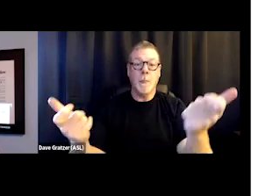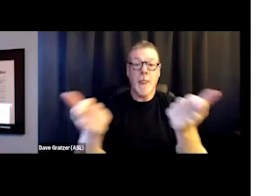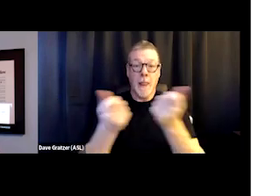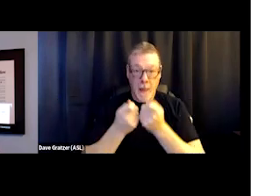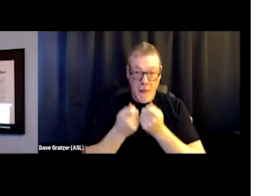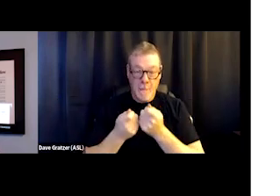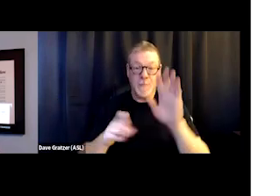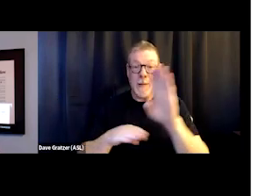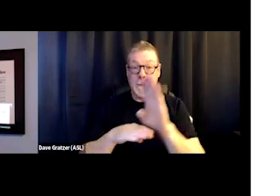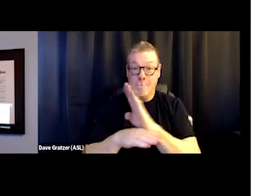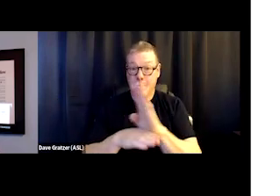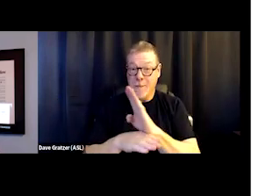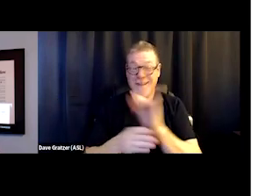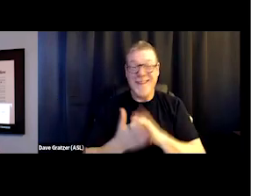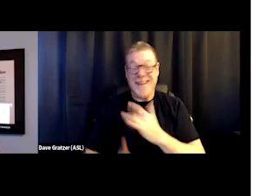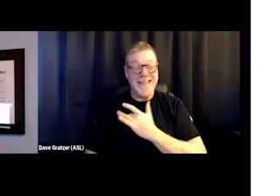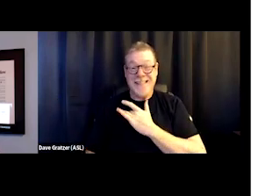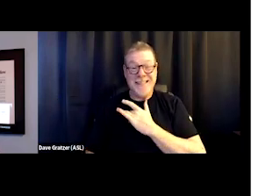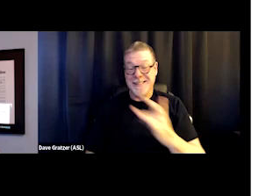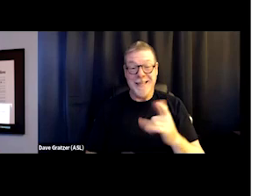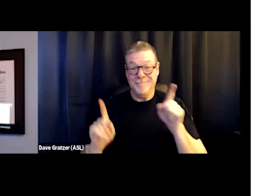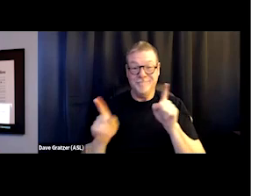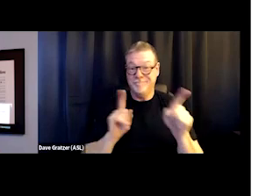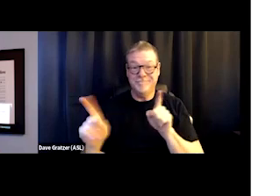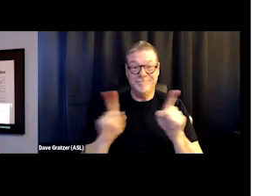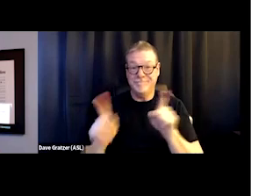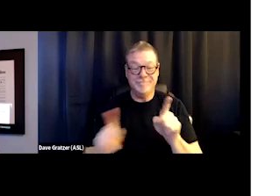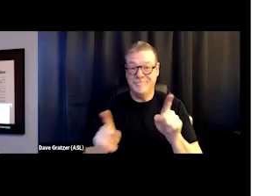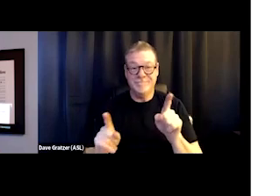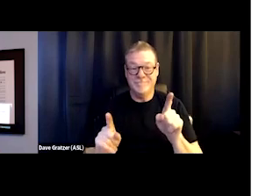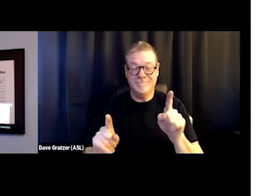that generally do not, you know, work under the same roof.